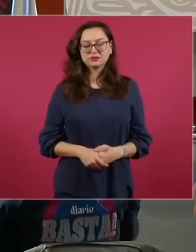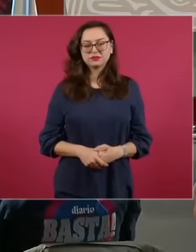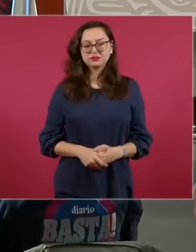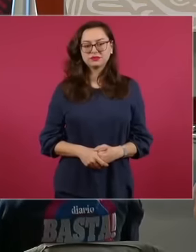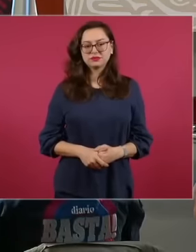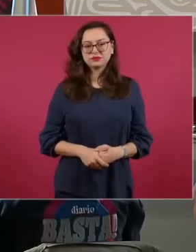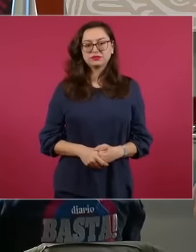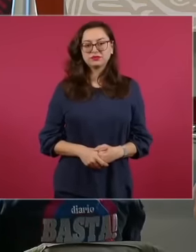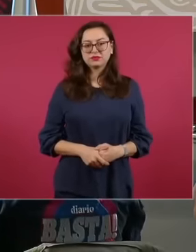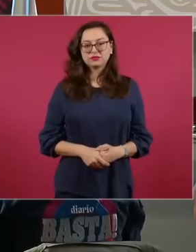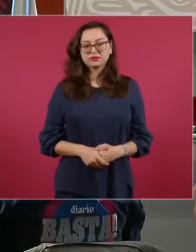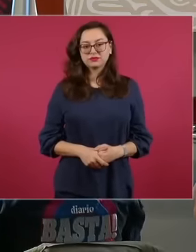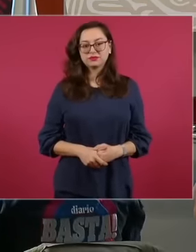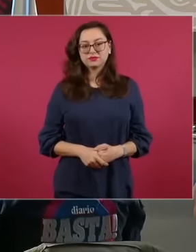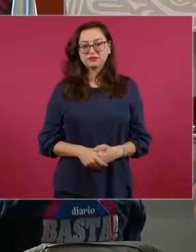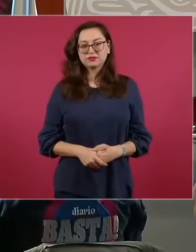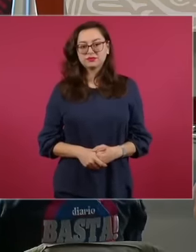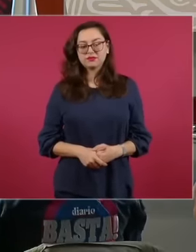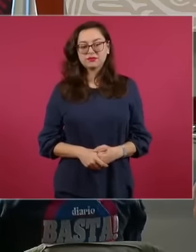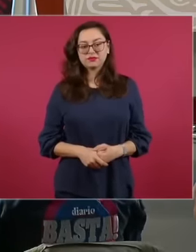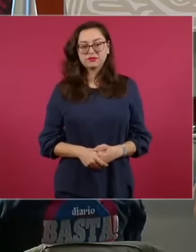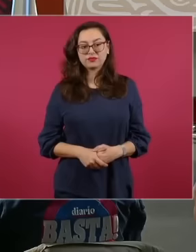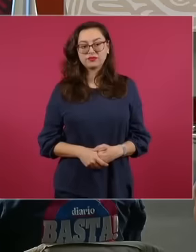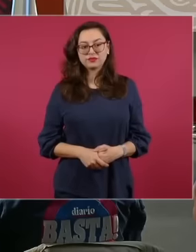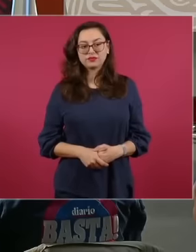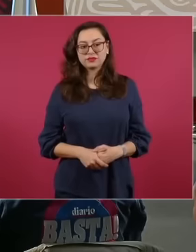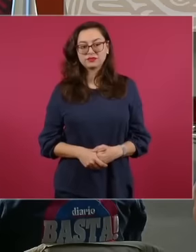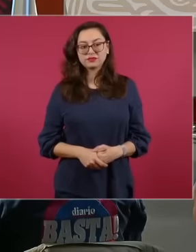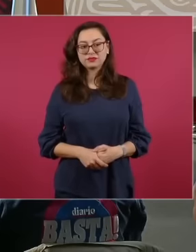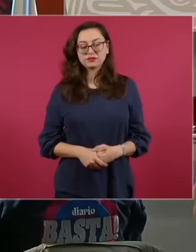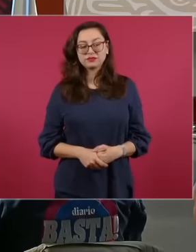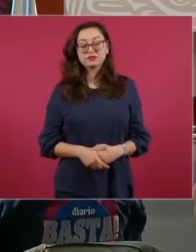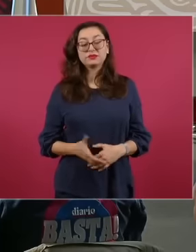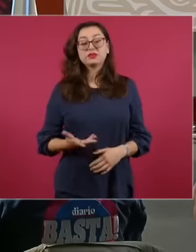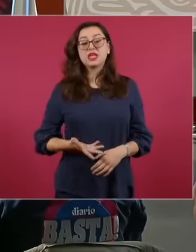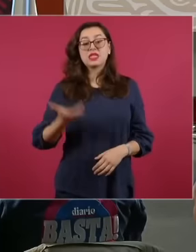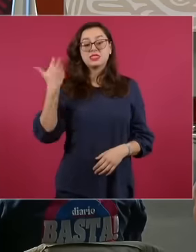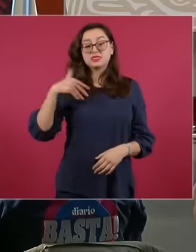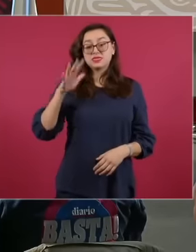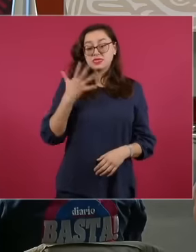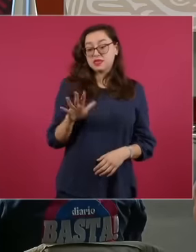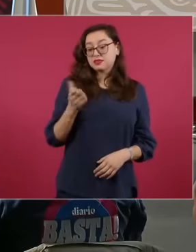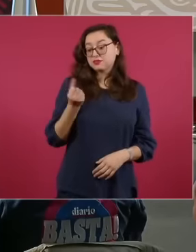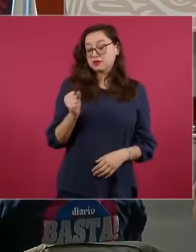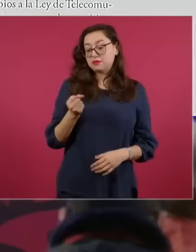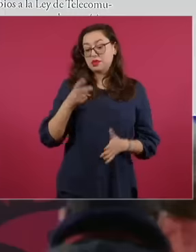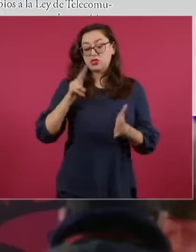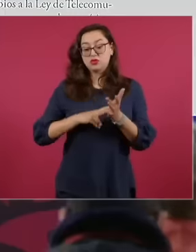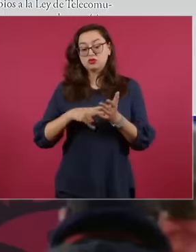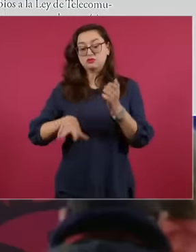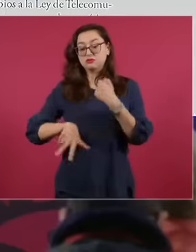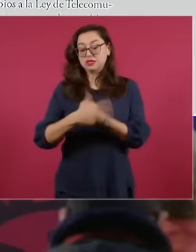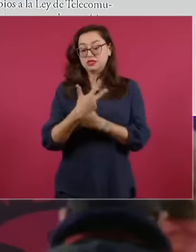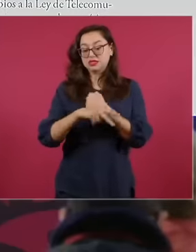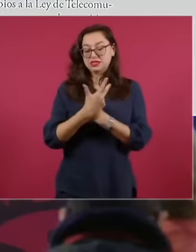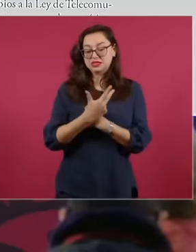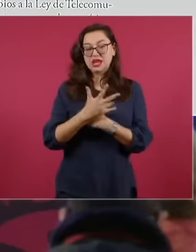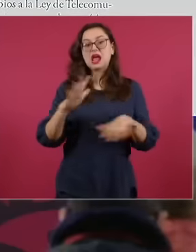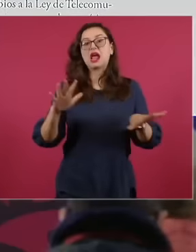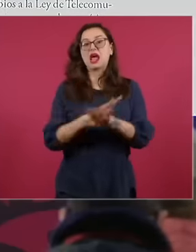? This is not On September 10, 2013, the Chamber of Deputies approved the tax reform, which